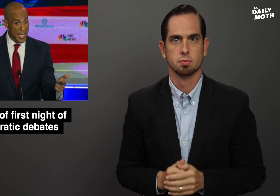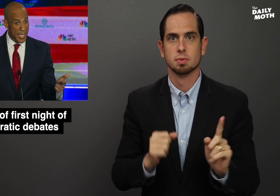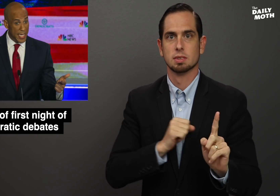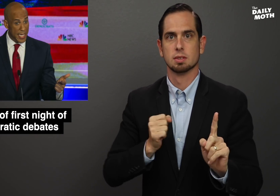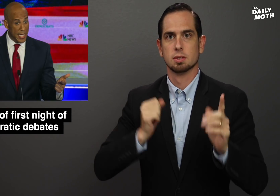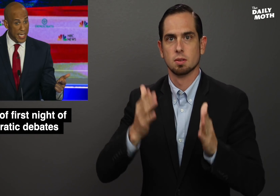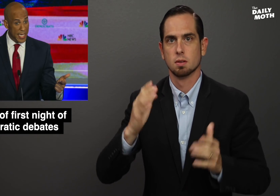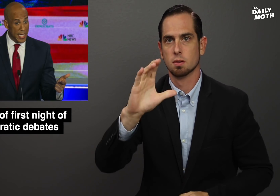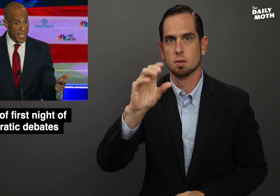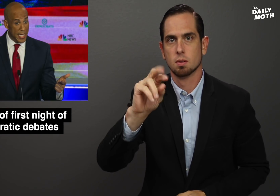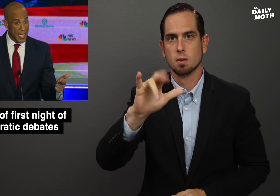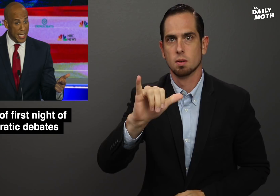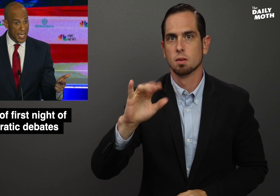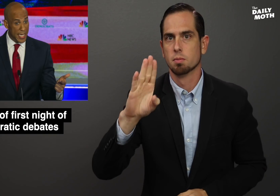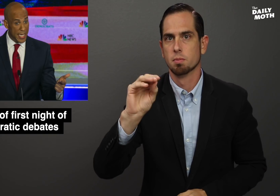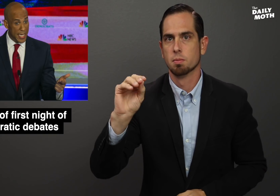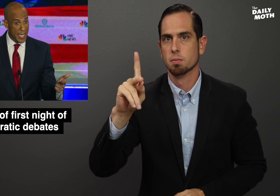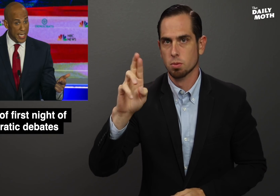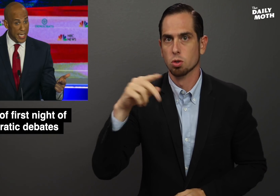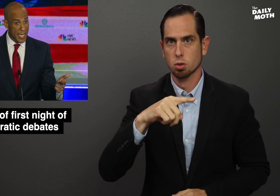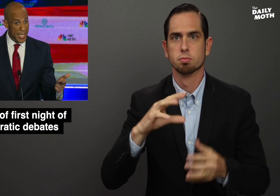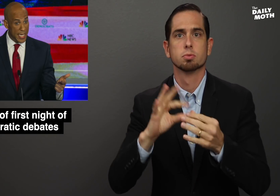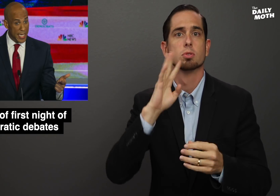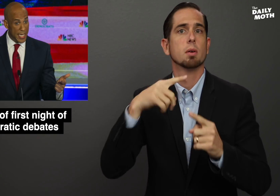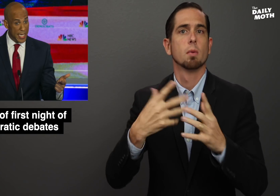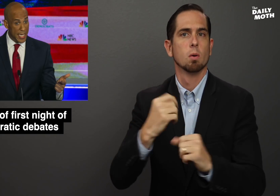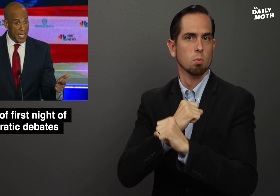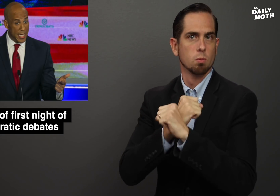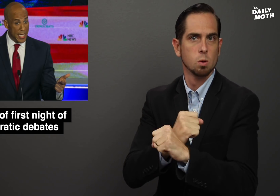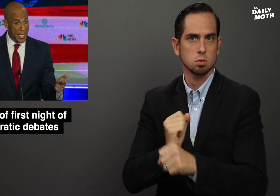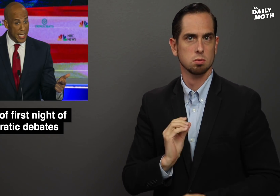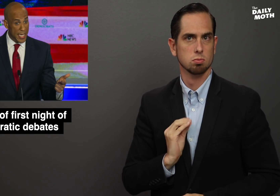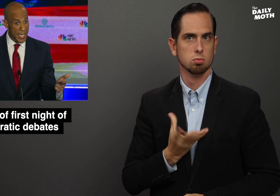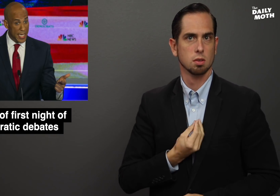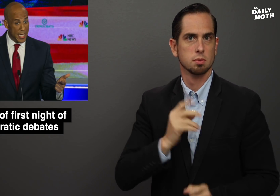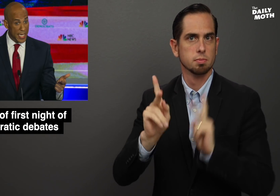Sen. Cory Booker talked about protecting transgender